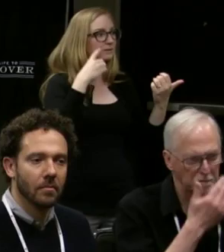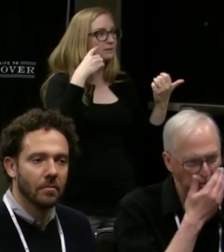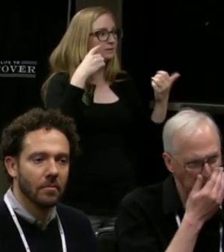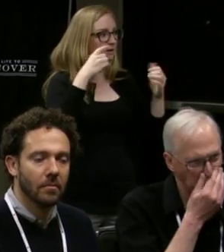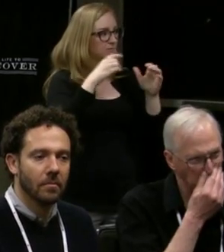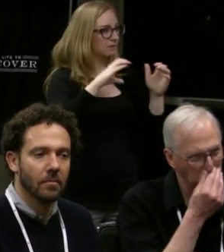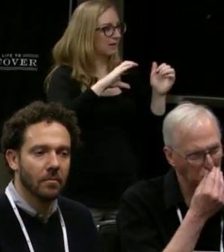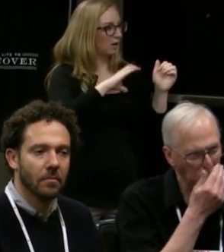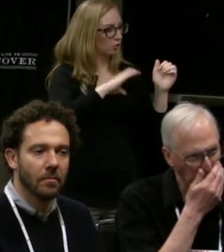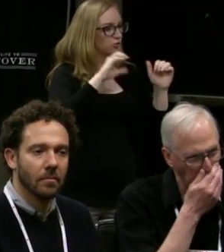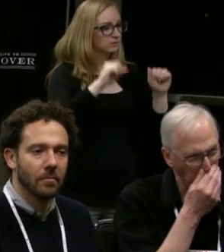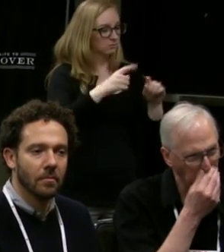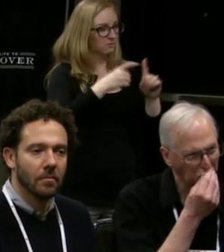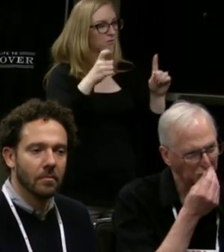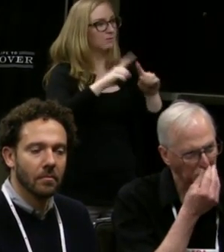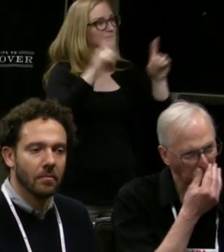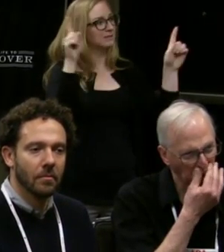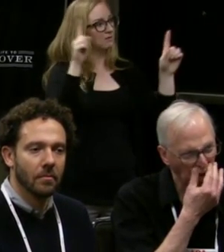are supposed to be from different regions of the world,